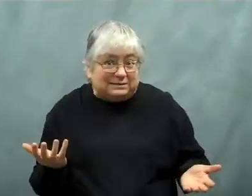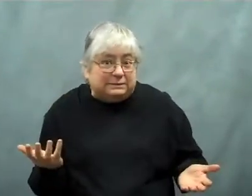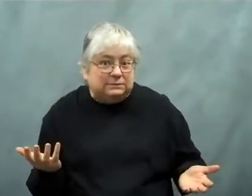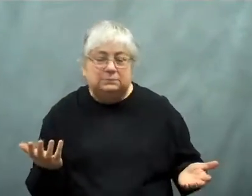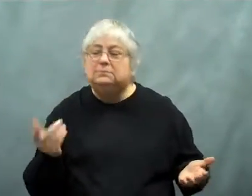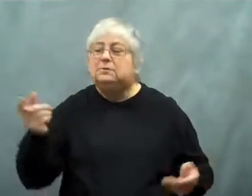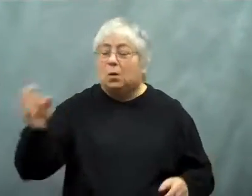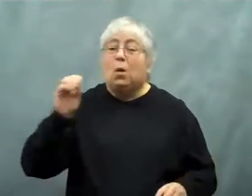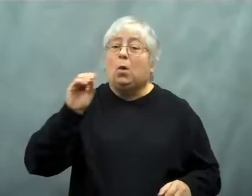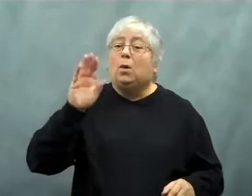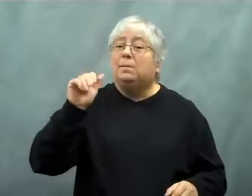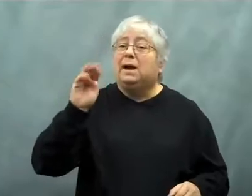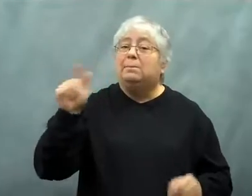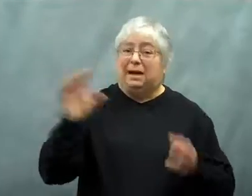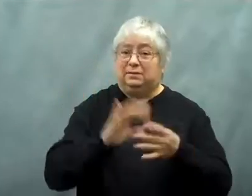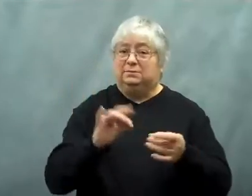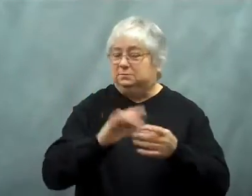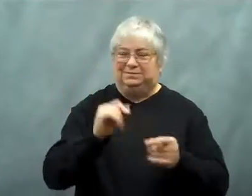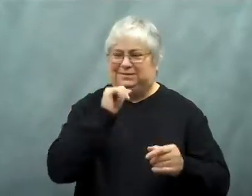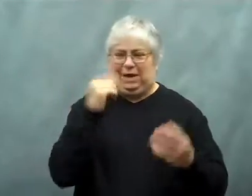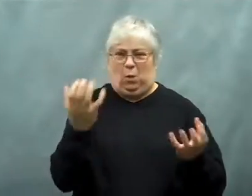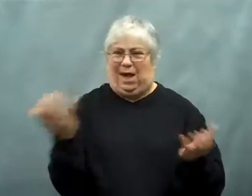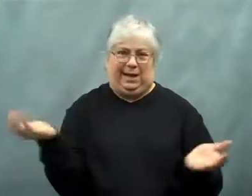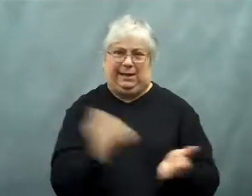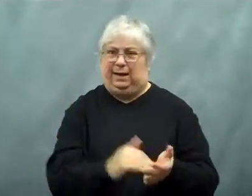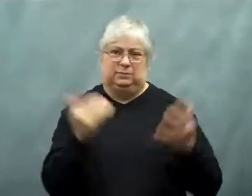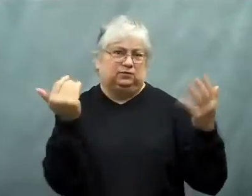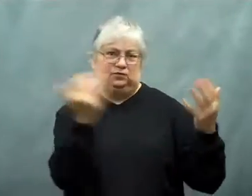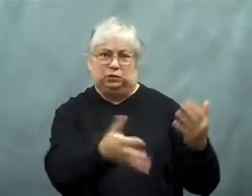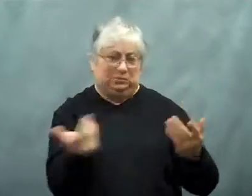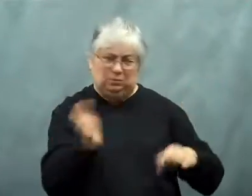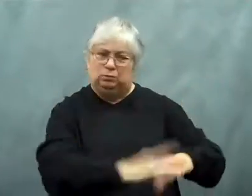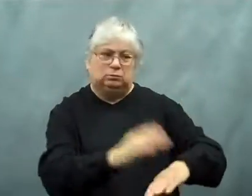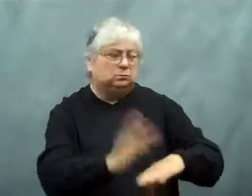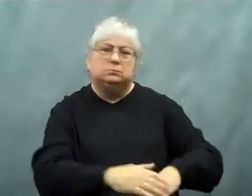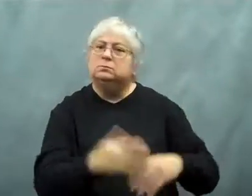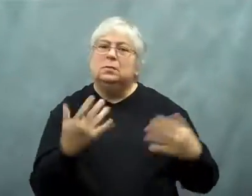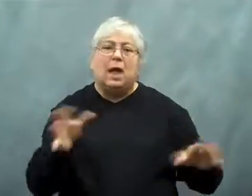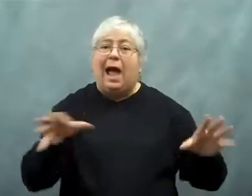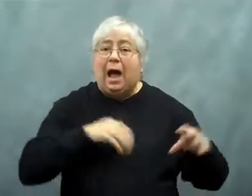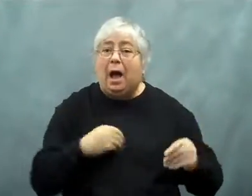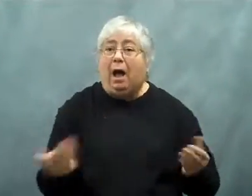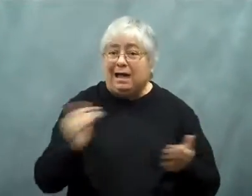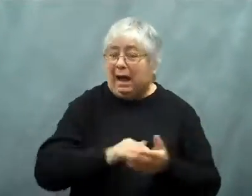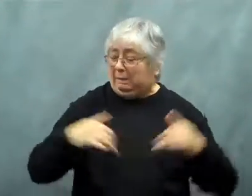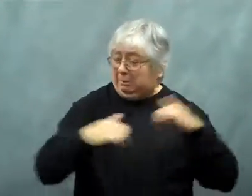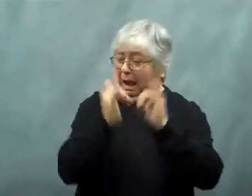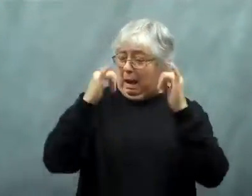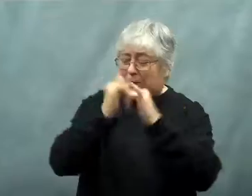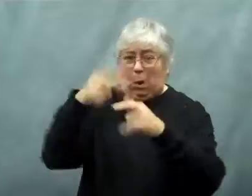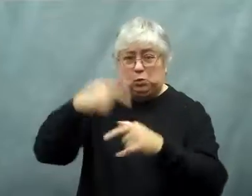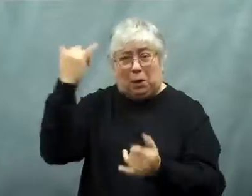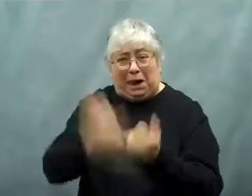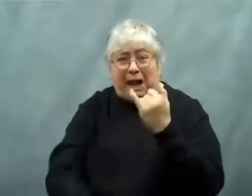Obama warned Congress he didn't want a repeat.